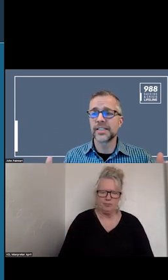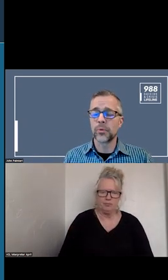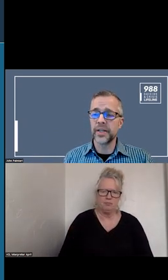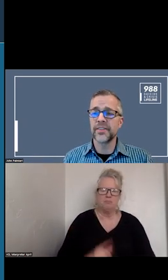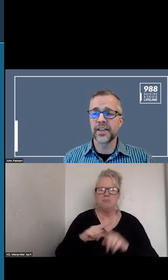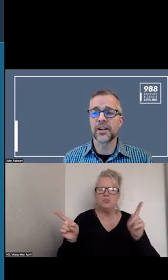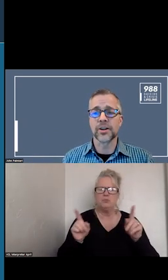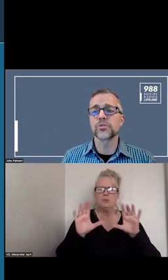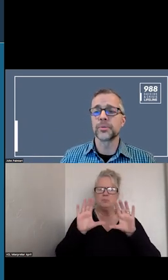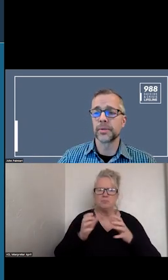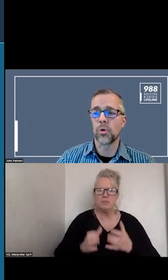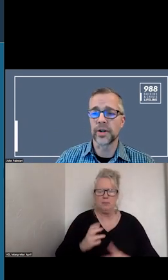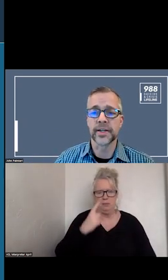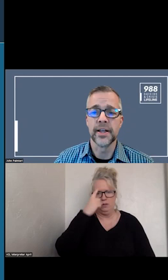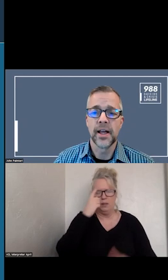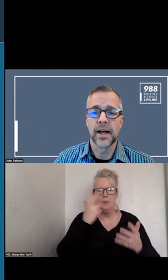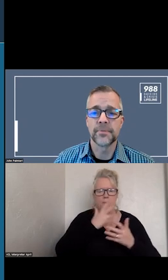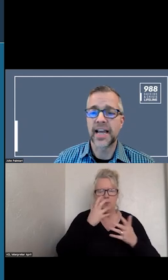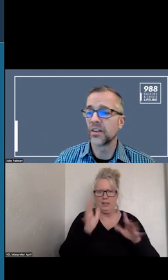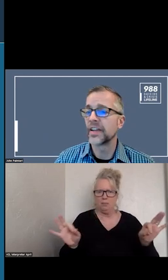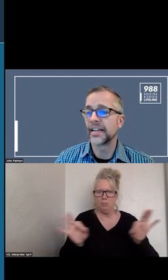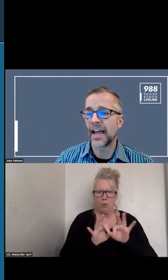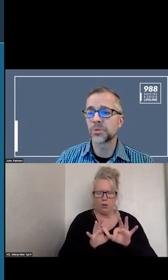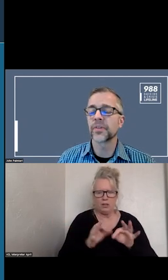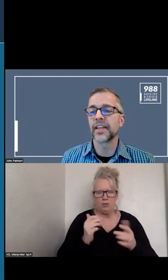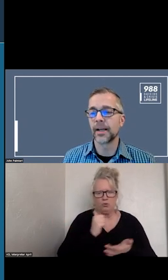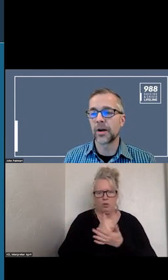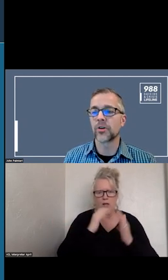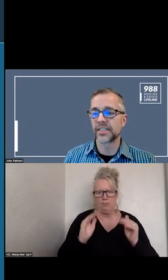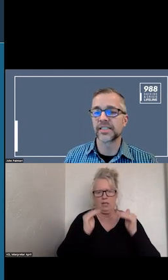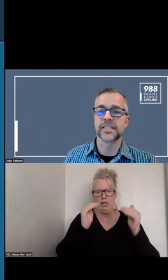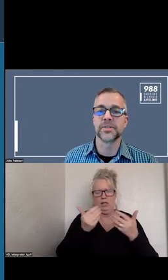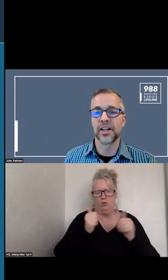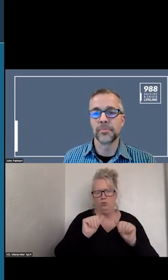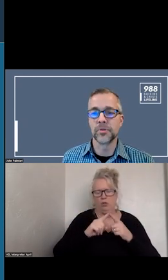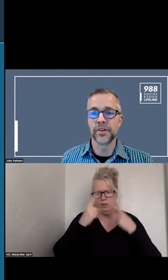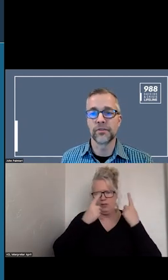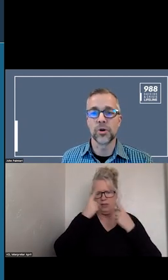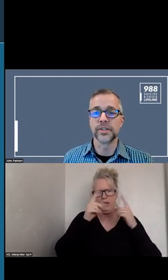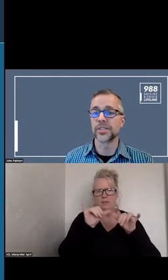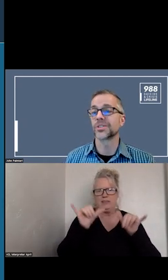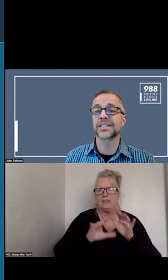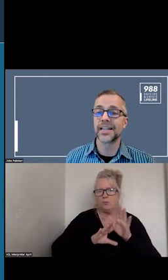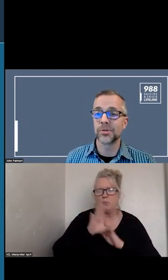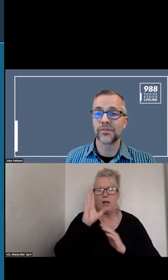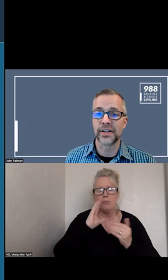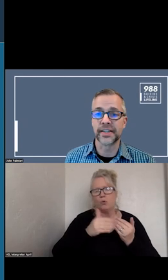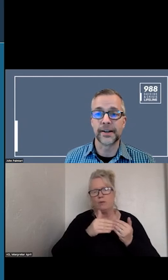THAT WE ARE THINKING IS IMPORTANT TO ELEVATE AS WE ARE THINKING ABOUT CRISIS DEVELOPMENT MOVING FORWARD. SUSTAINABLE FUNDING.